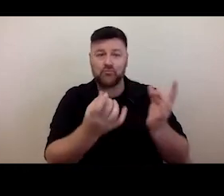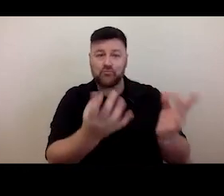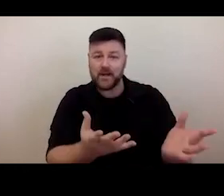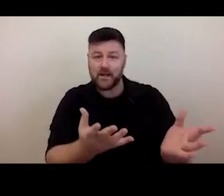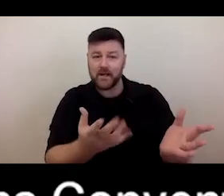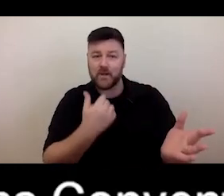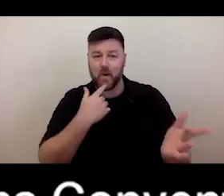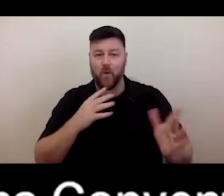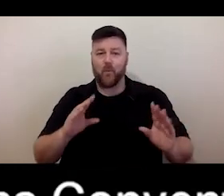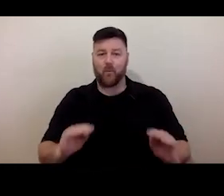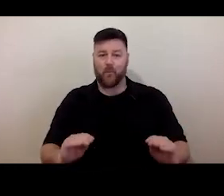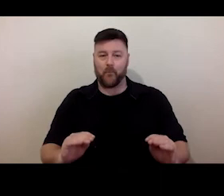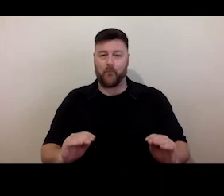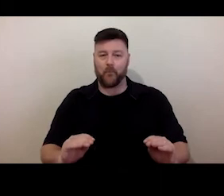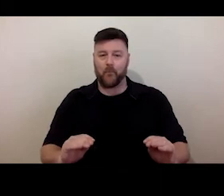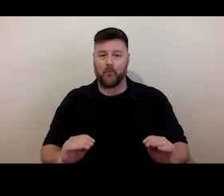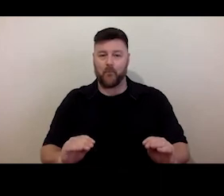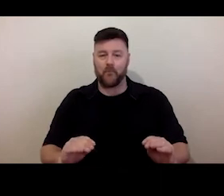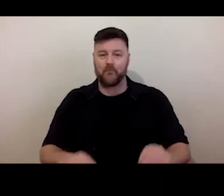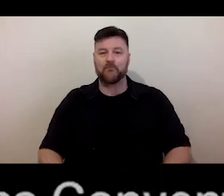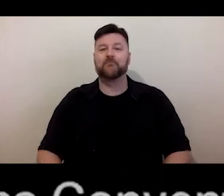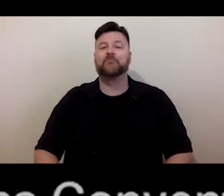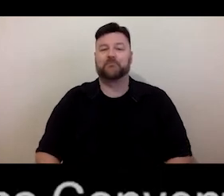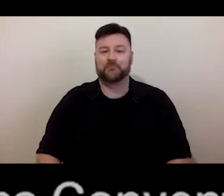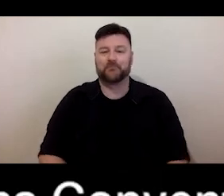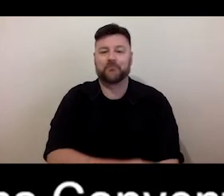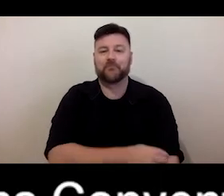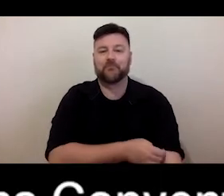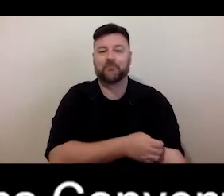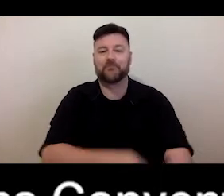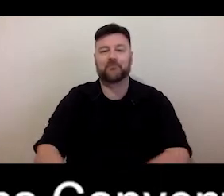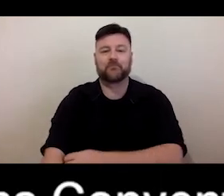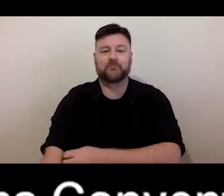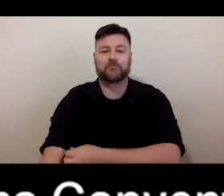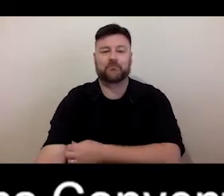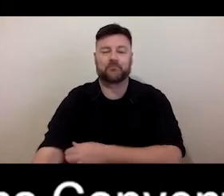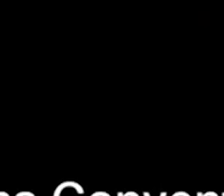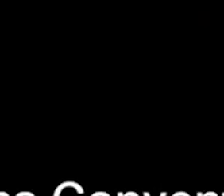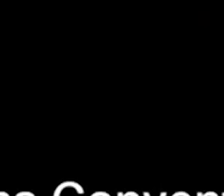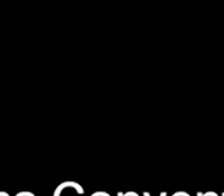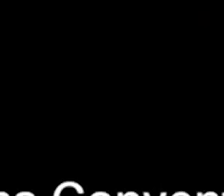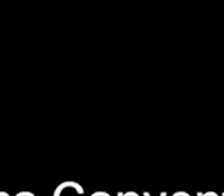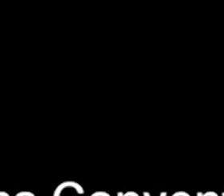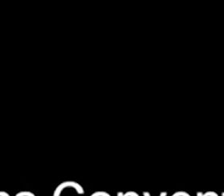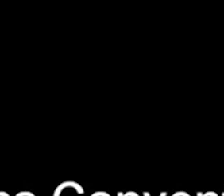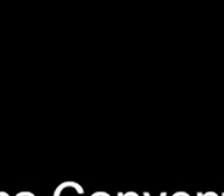United Nations Convention on the Rights of people with disabilities black-and-white footage of a diverse